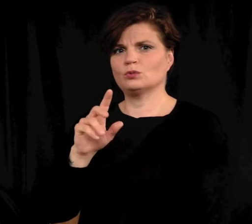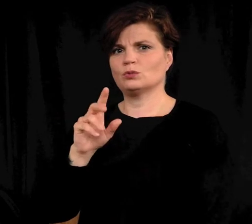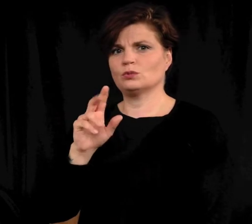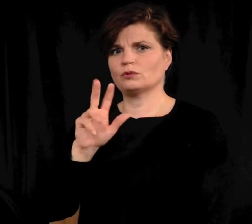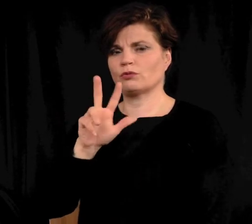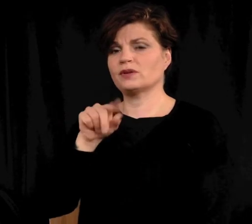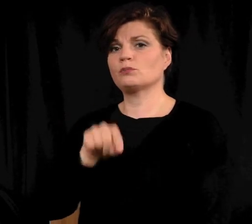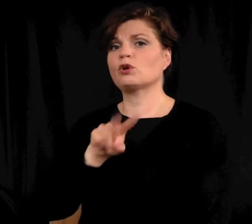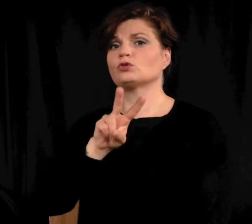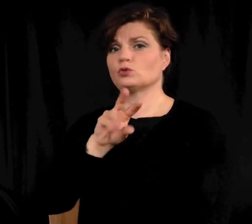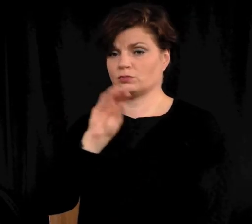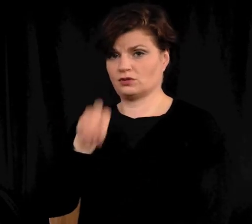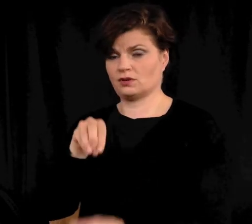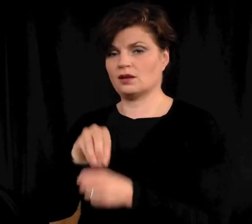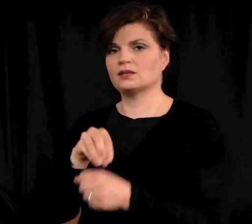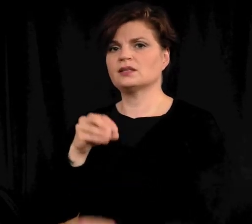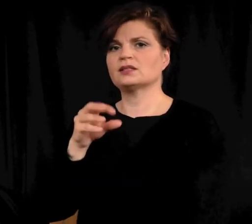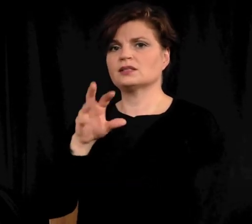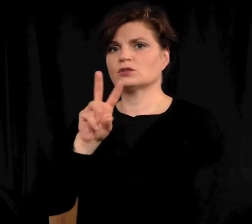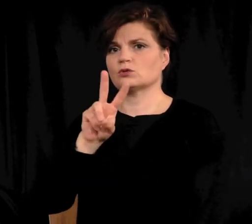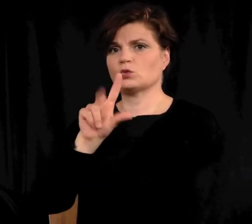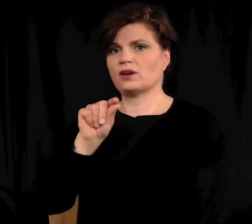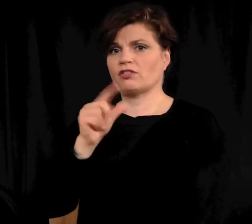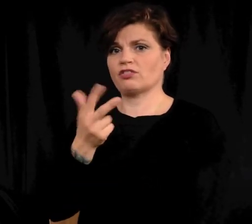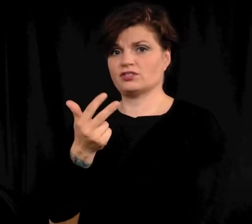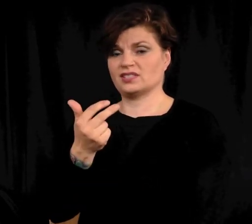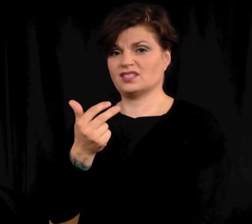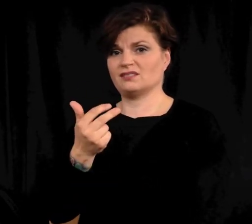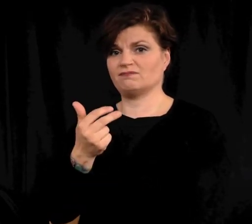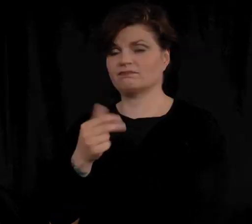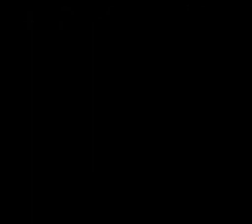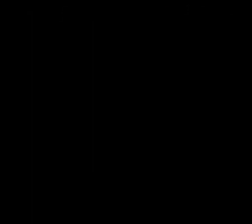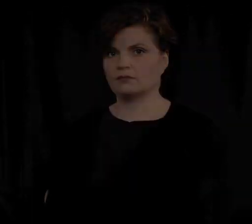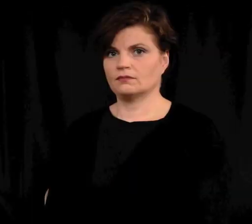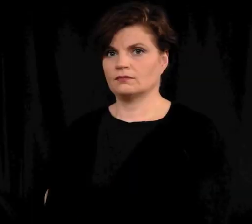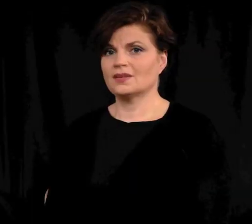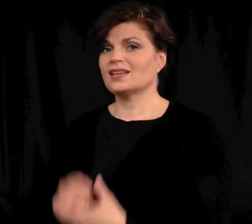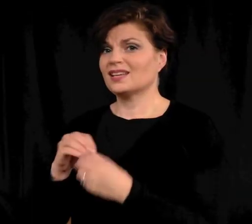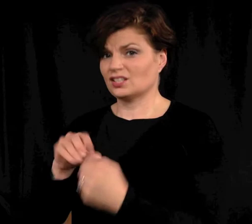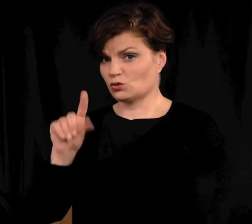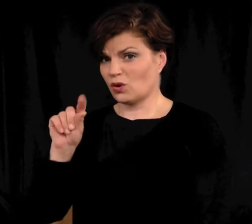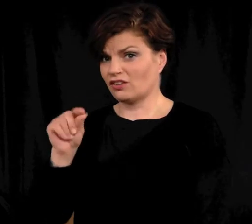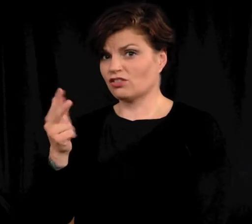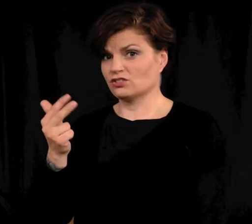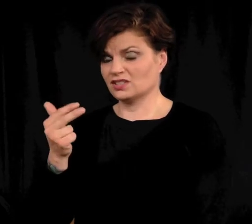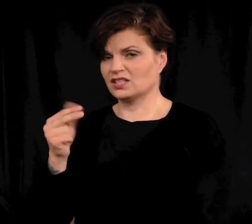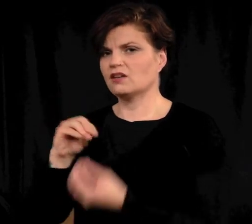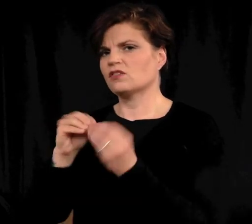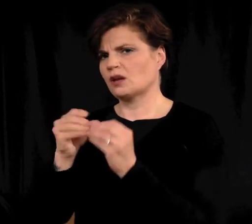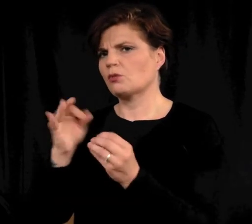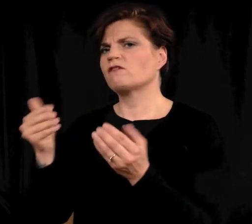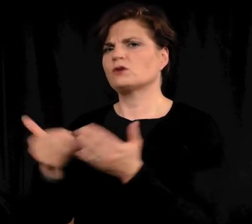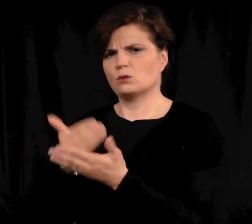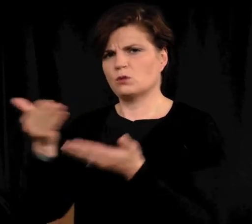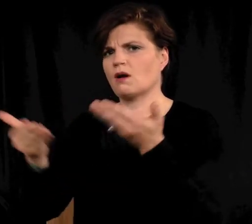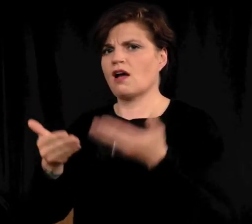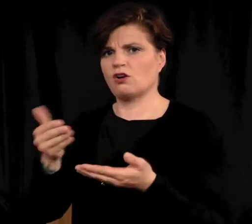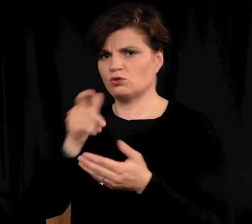dropped to 3.2% in 2013. In 2013, the number of new hires